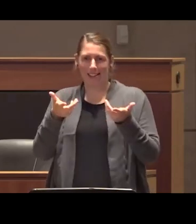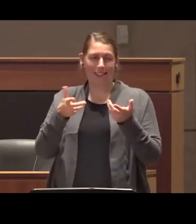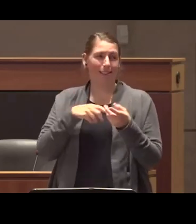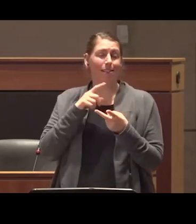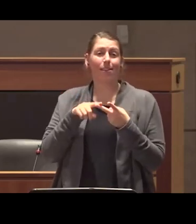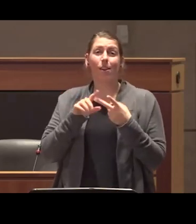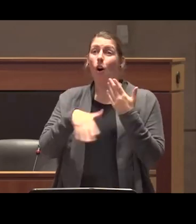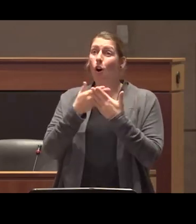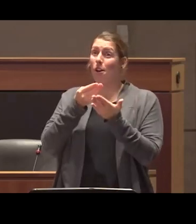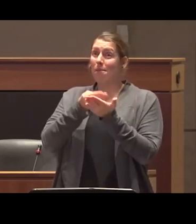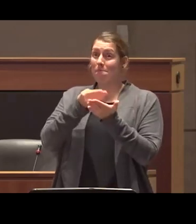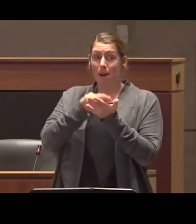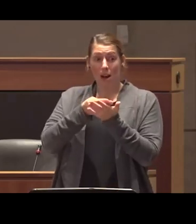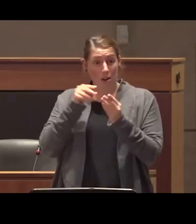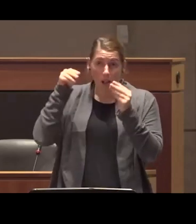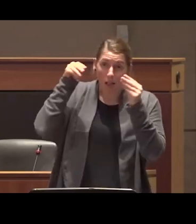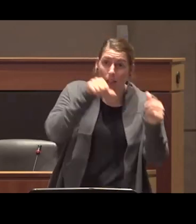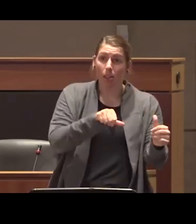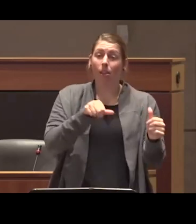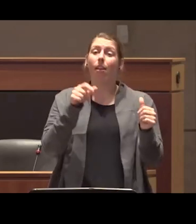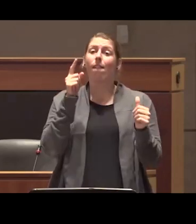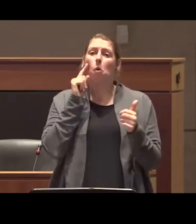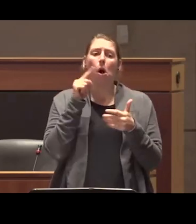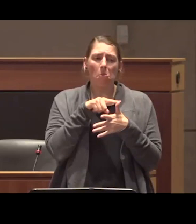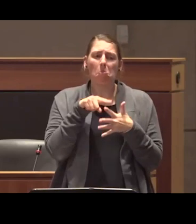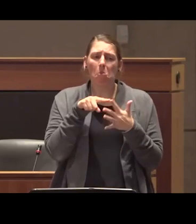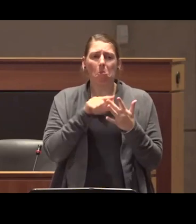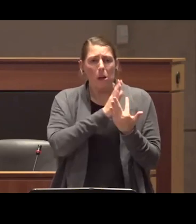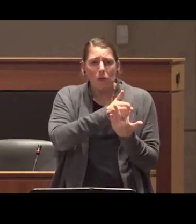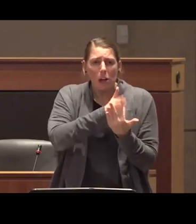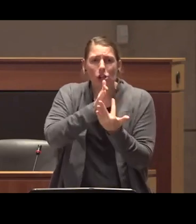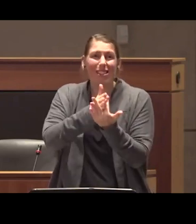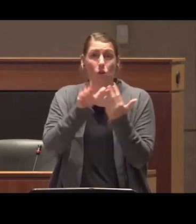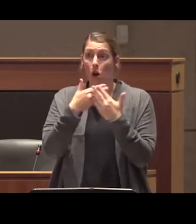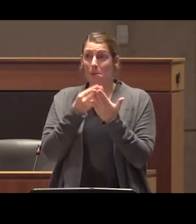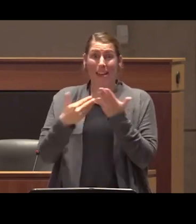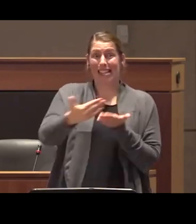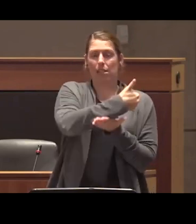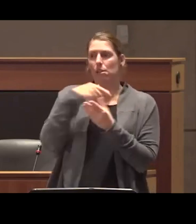all of the money that is going to those kind of incremental interventions to things like poverty